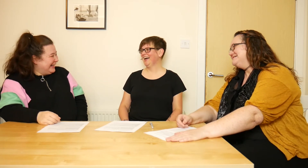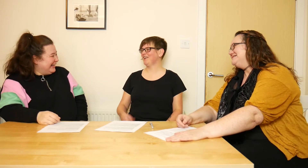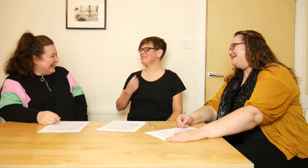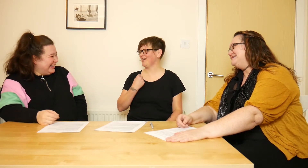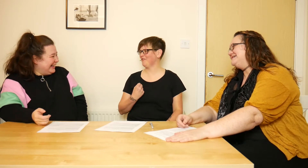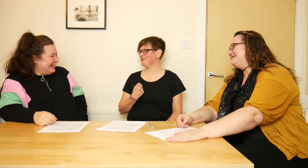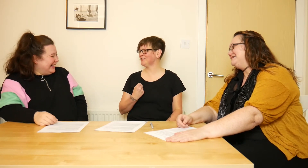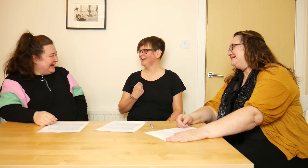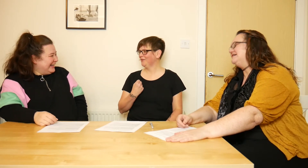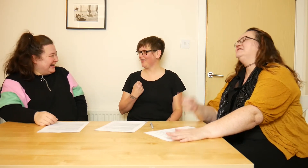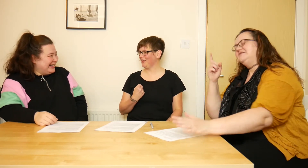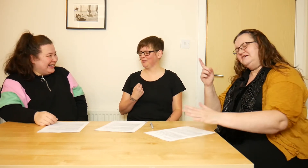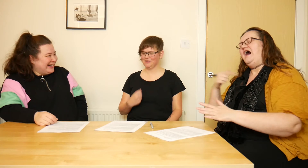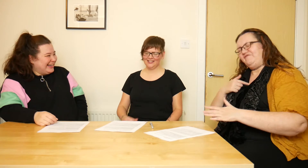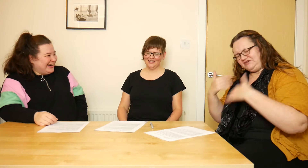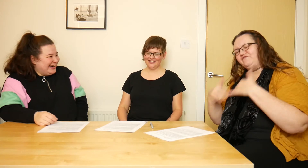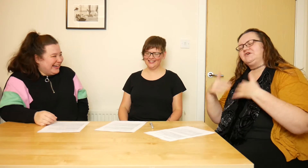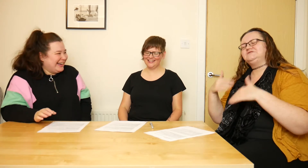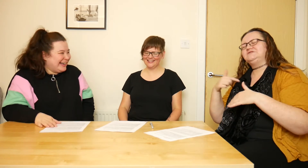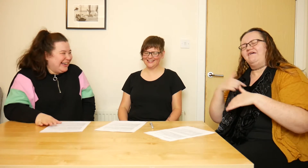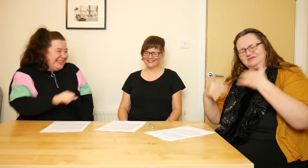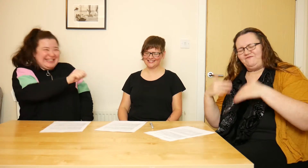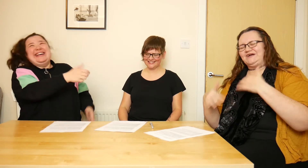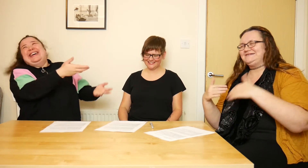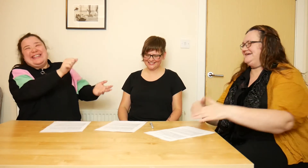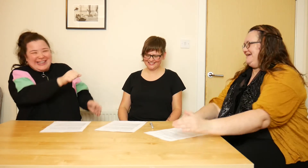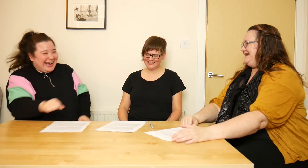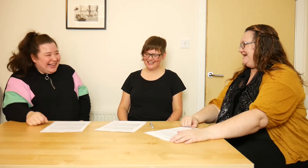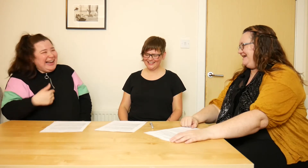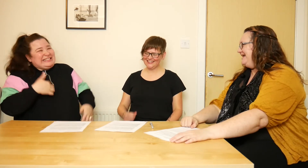'I've suffered *with* you!'